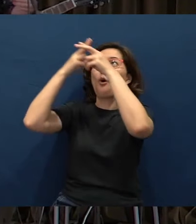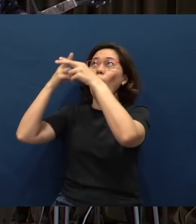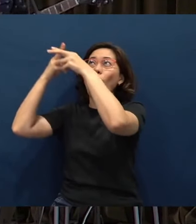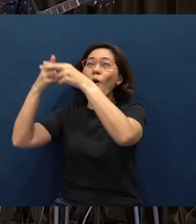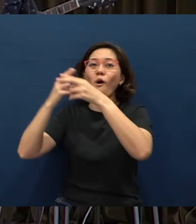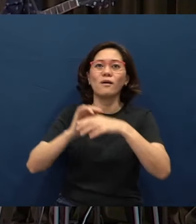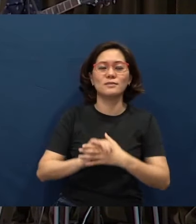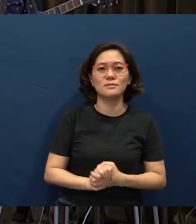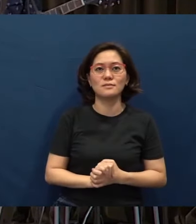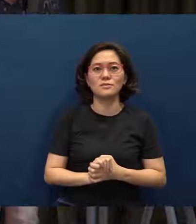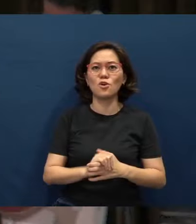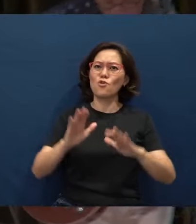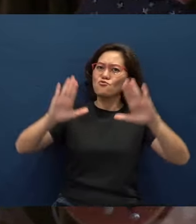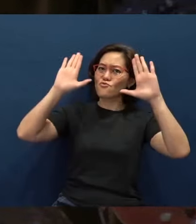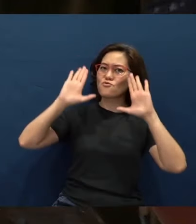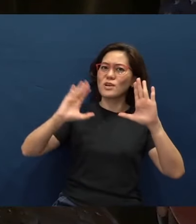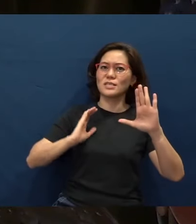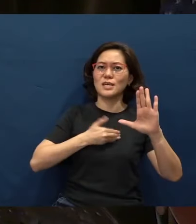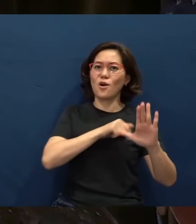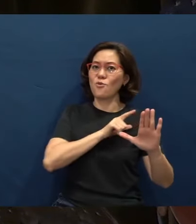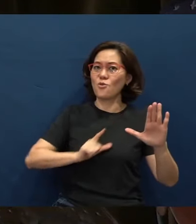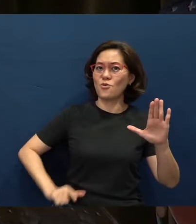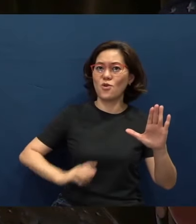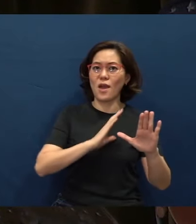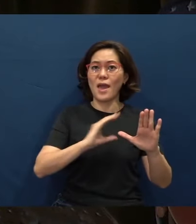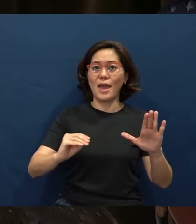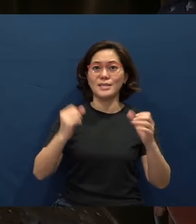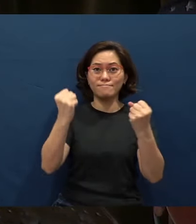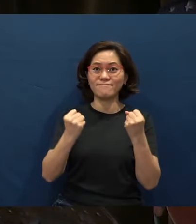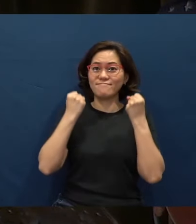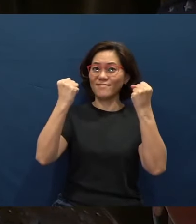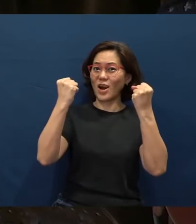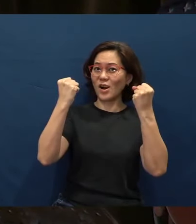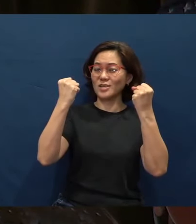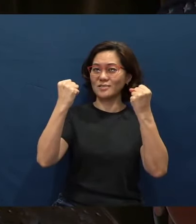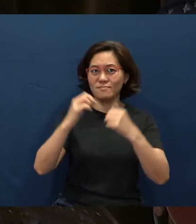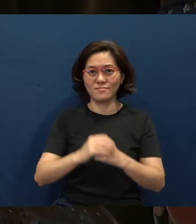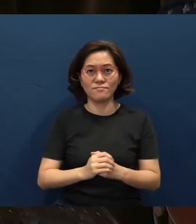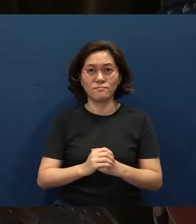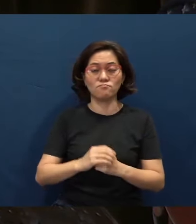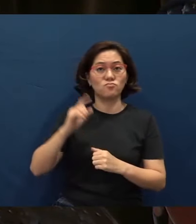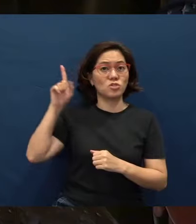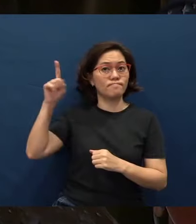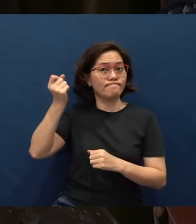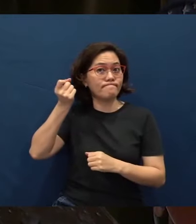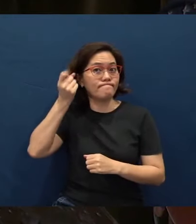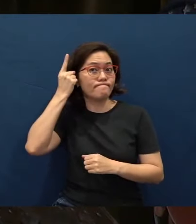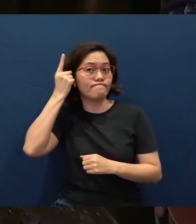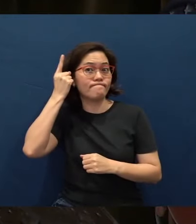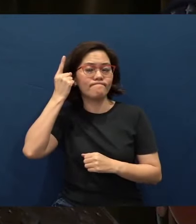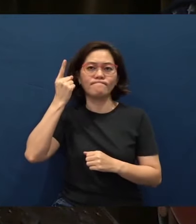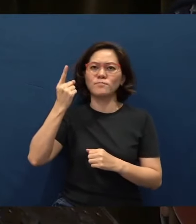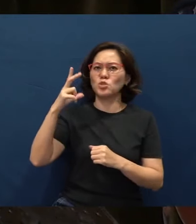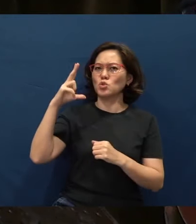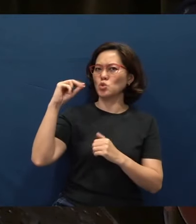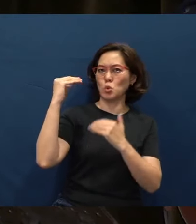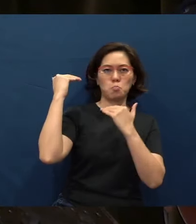Great is our Lord and mighty in power; His understanding has no limit.